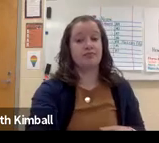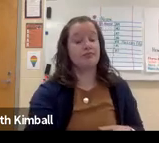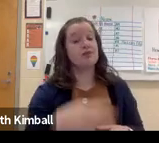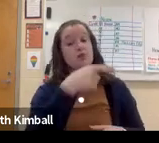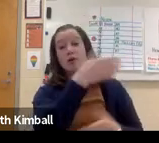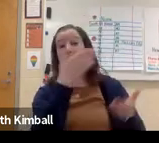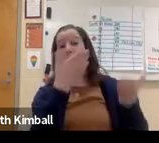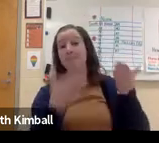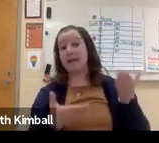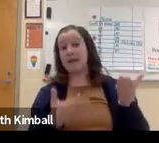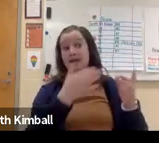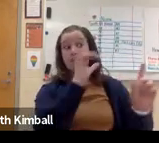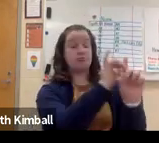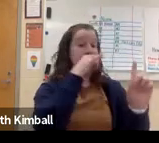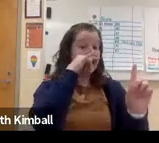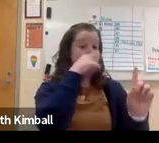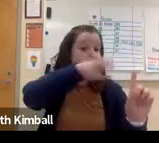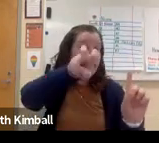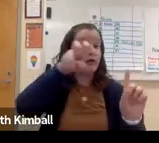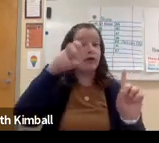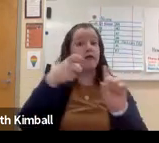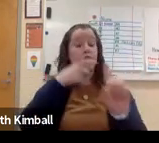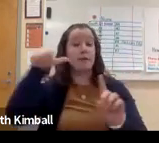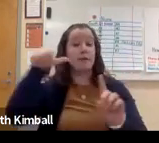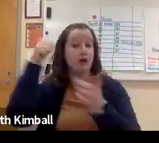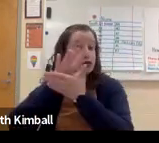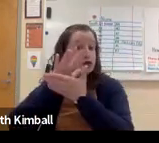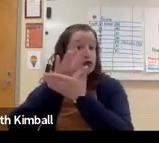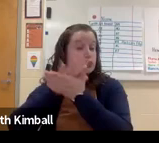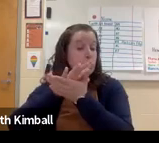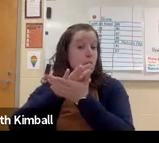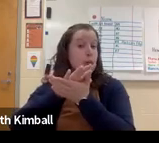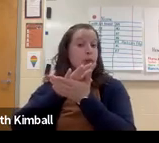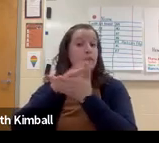That's just the way it goes. Or it may be that a child transfers